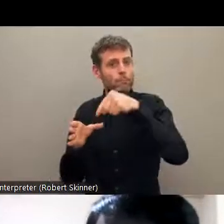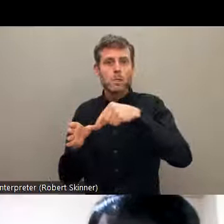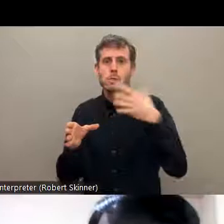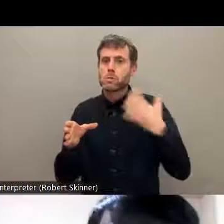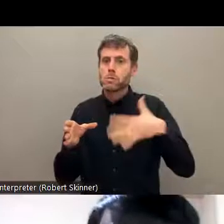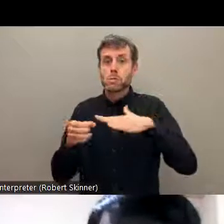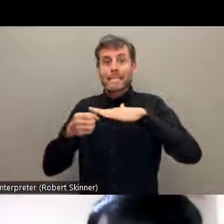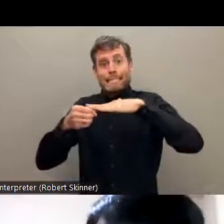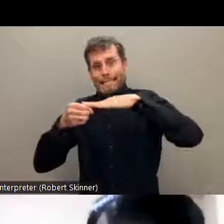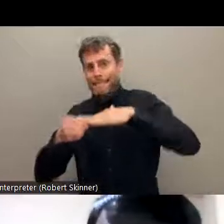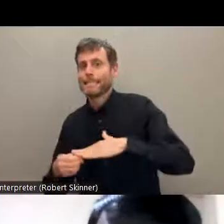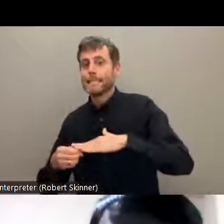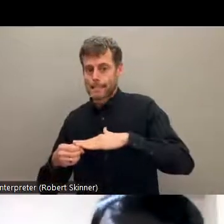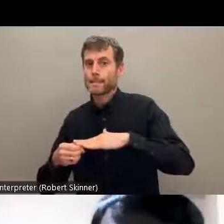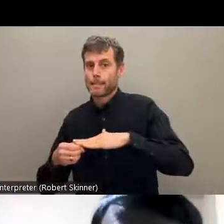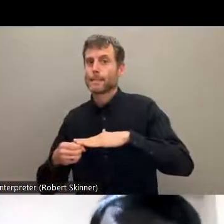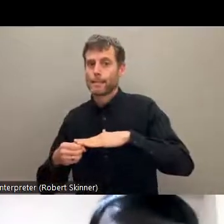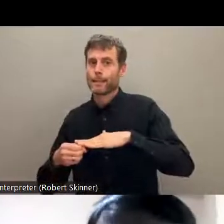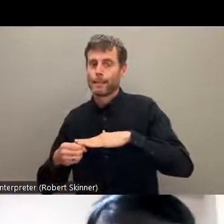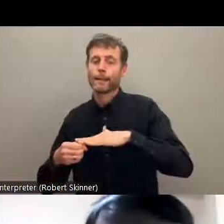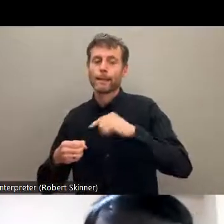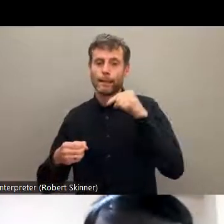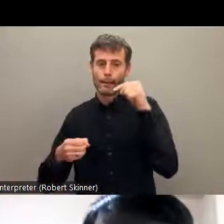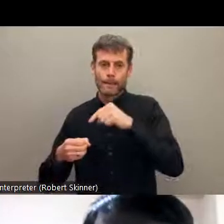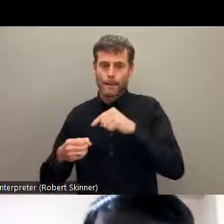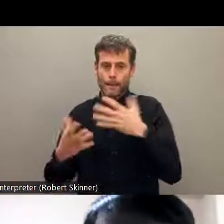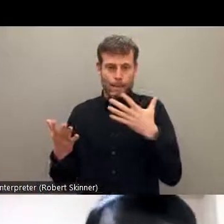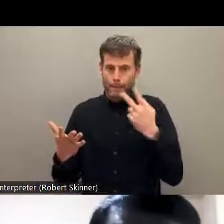marginalized community in Nepal, India, and